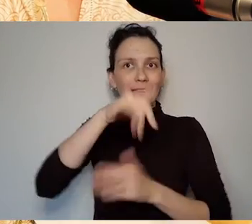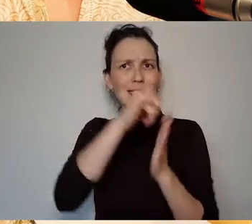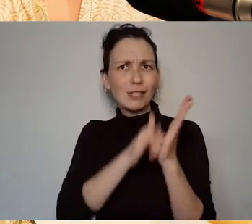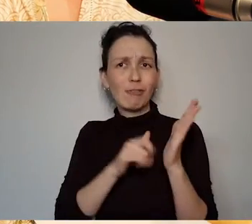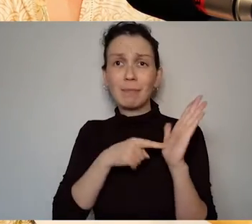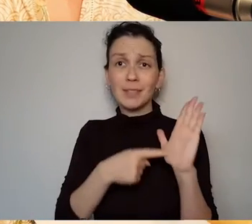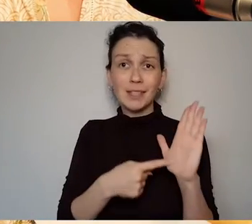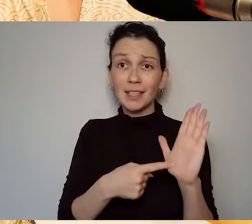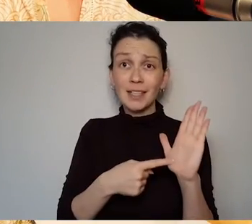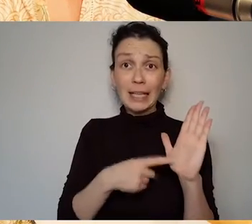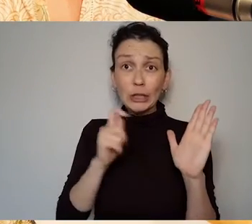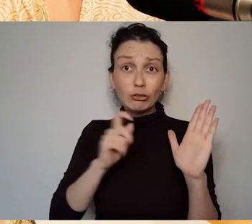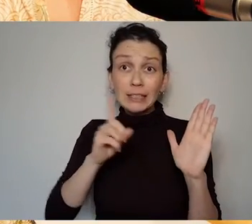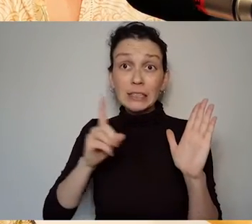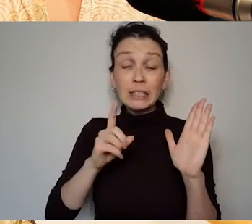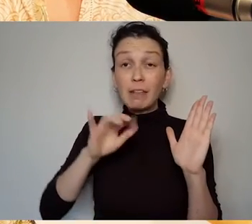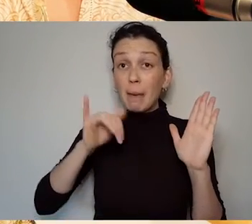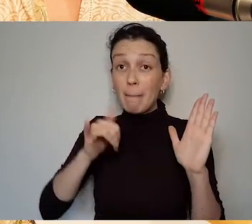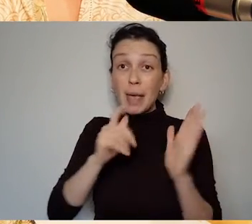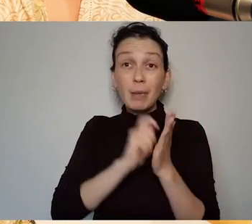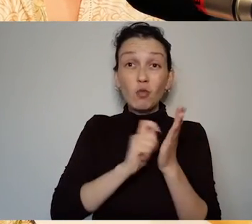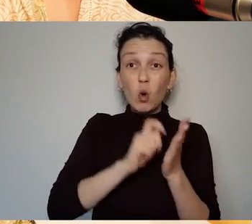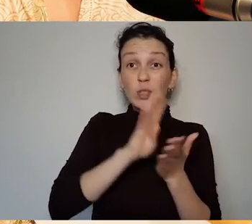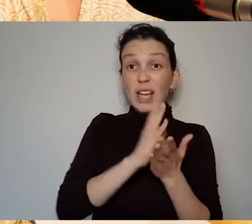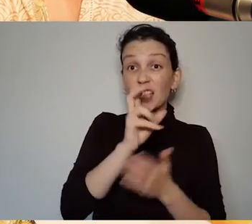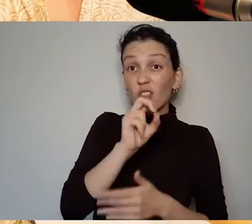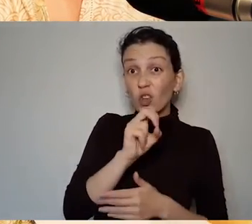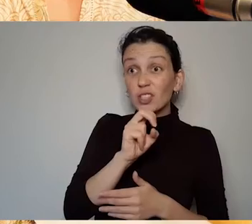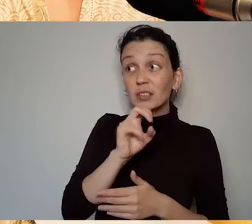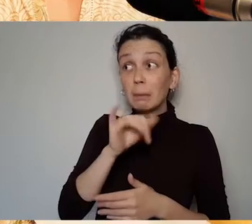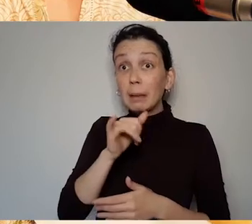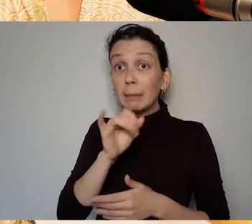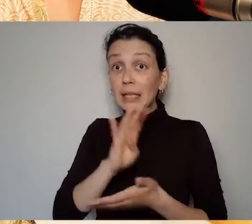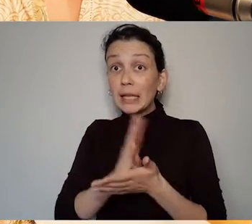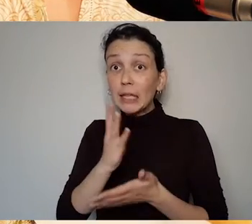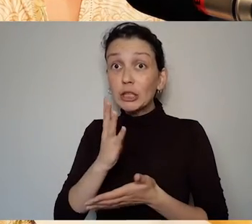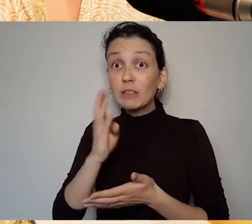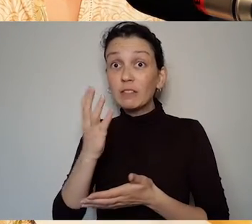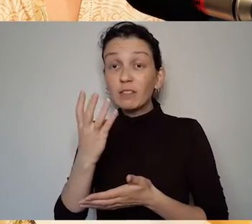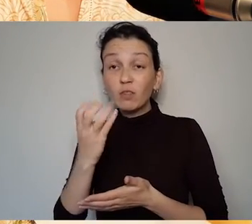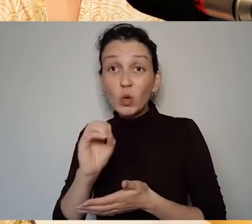possibly in the 30s, possibly in the 40s ,possibly in the 20s we don't know because it's not dated